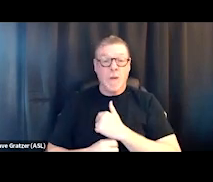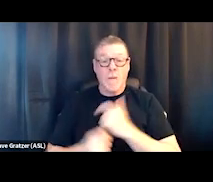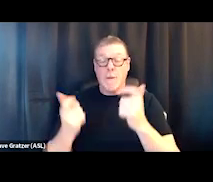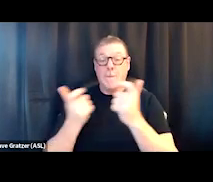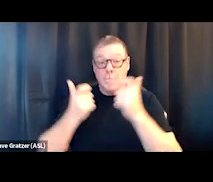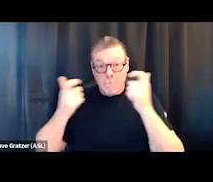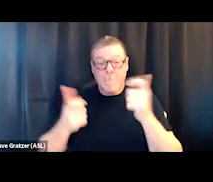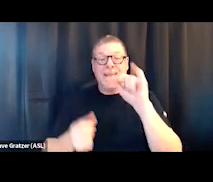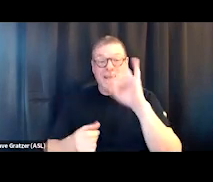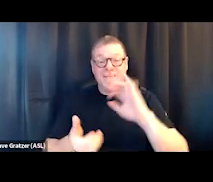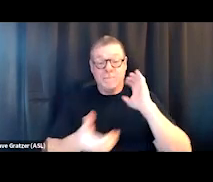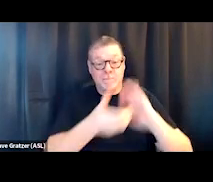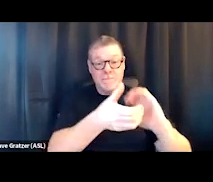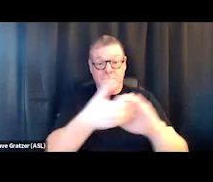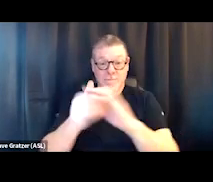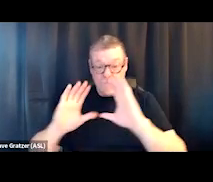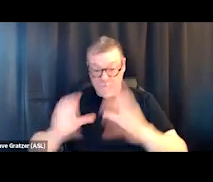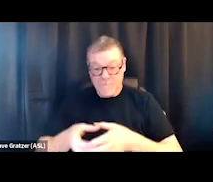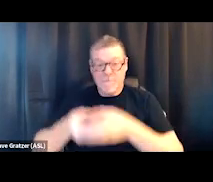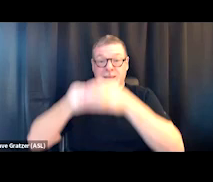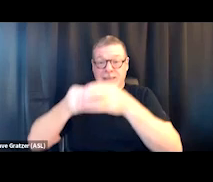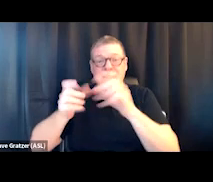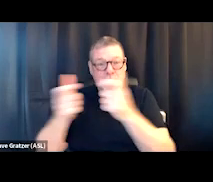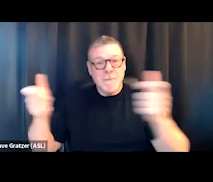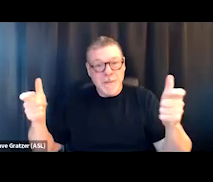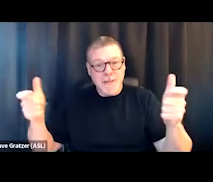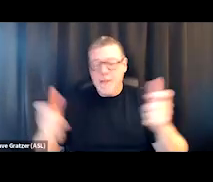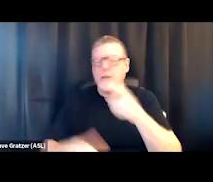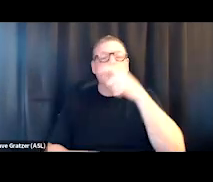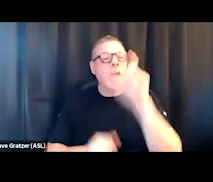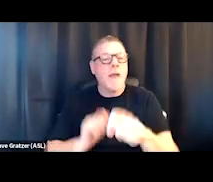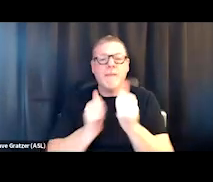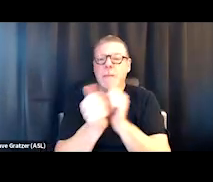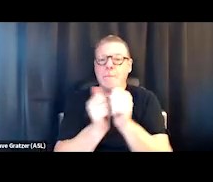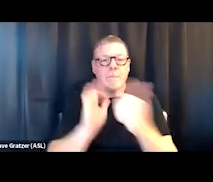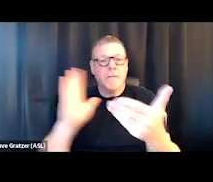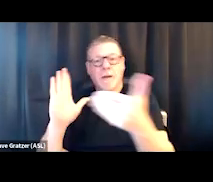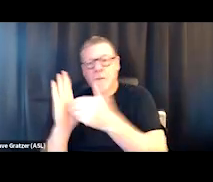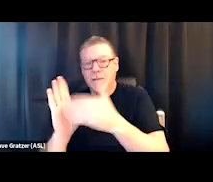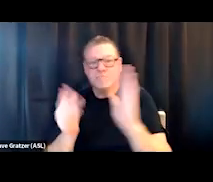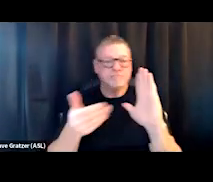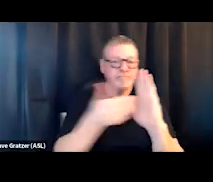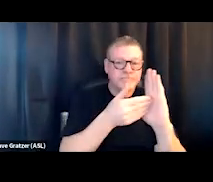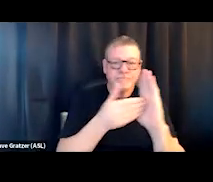and it doesn't have to be a competition, and that in the back of my mind,